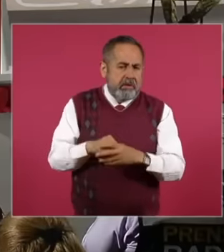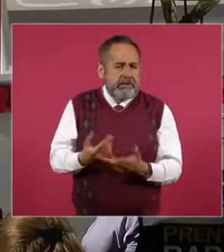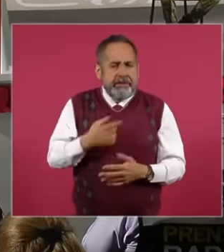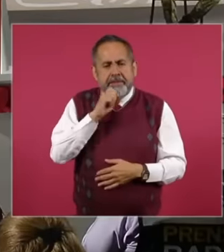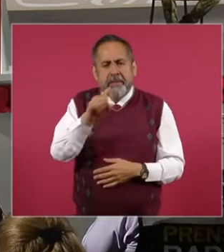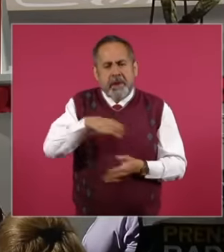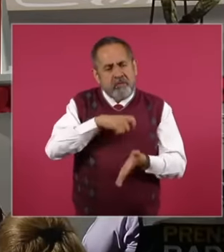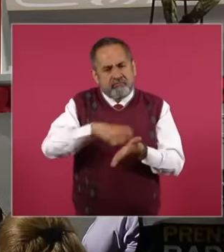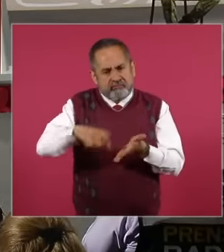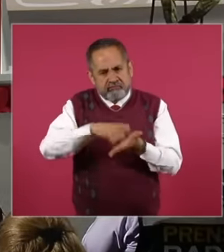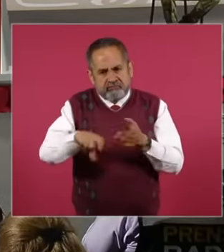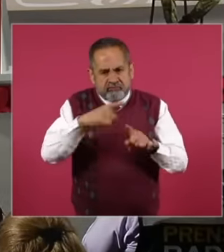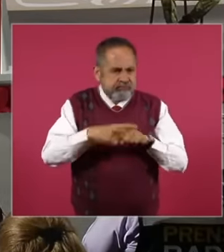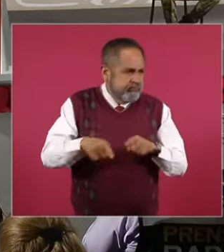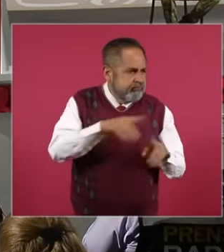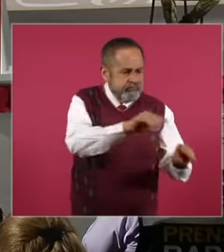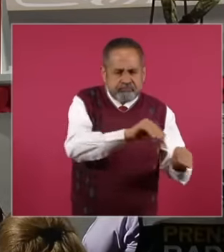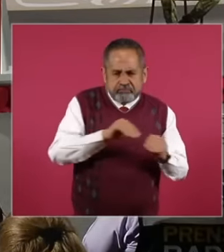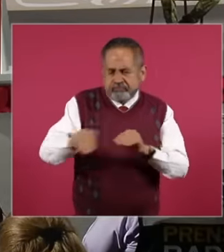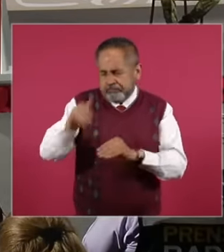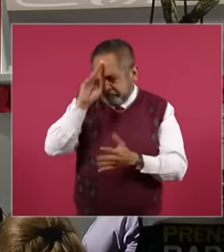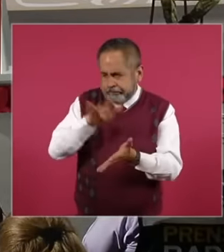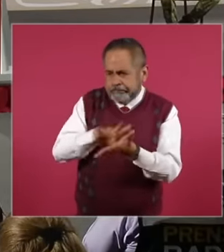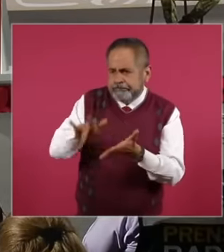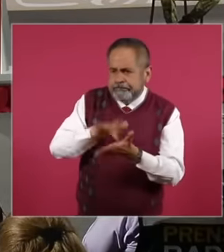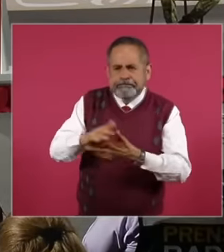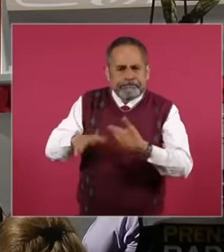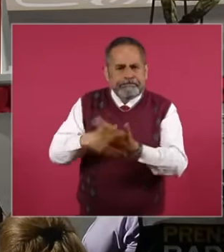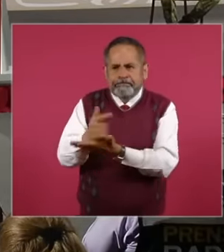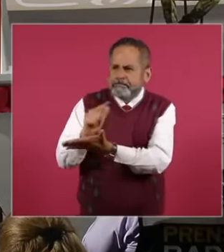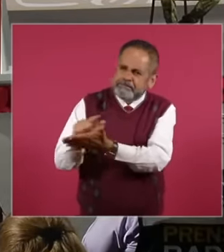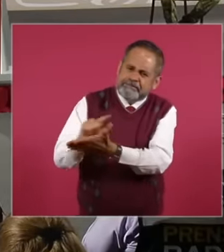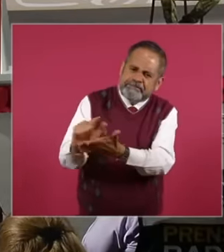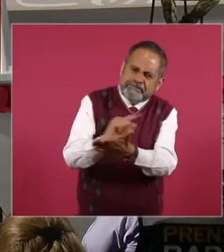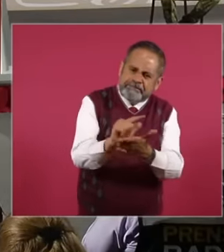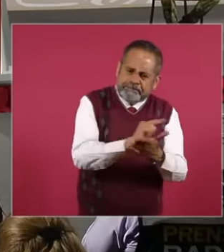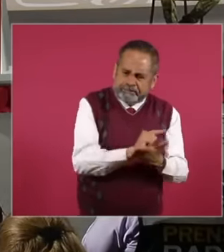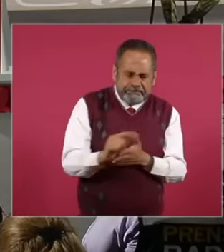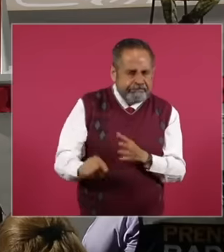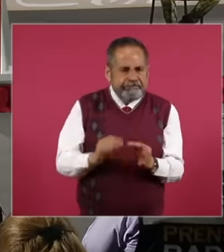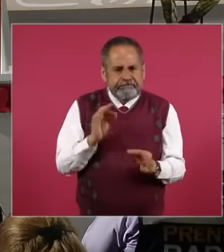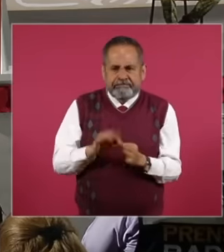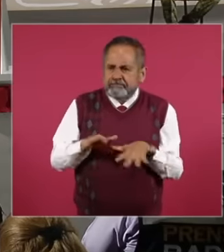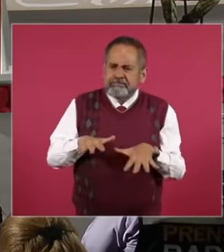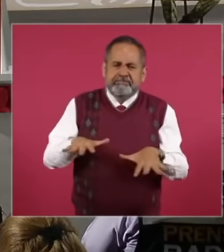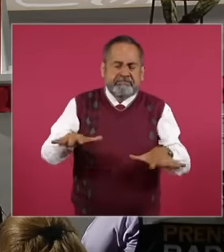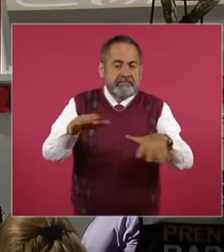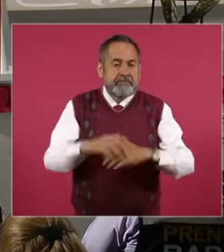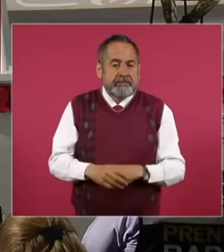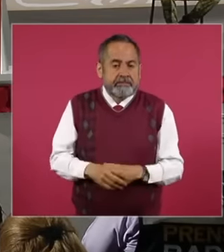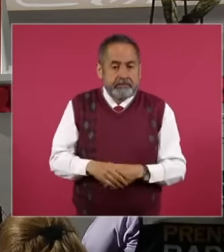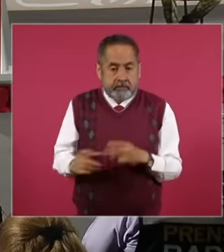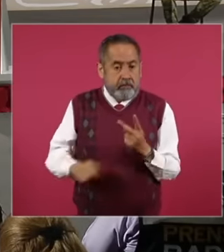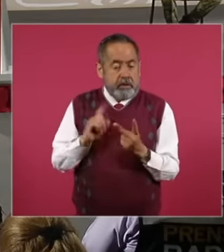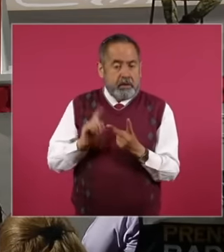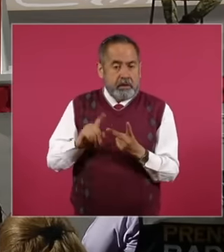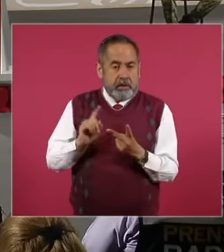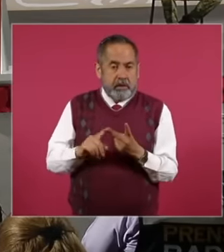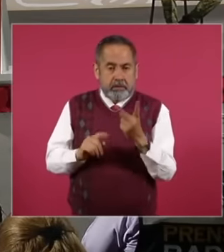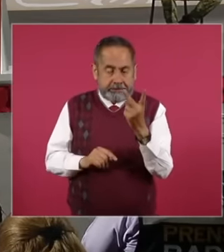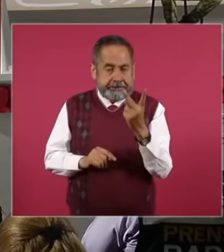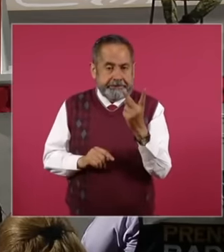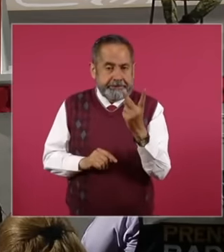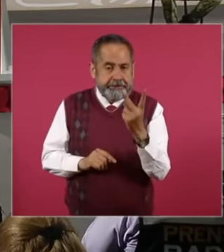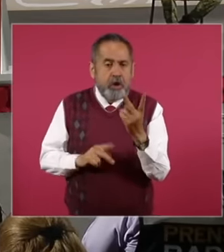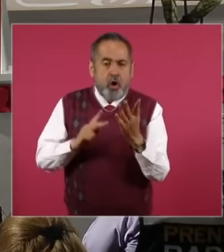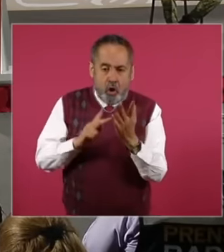various equipment for support were acquired. of the next dredging as a second point and I return to the redundancy that